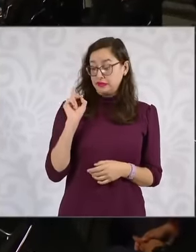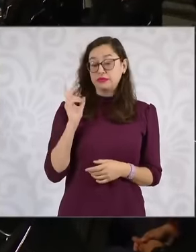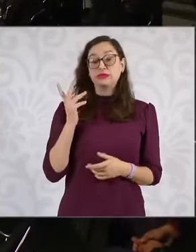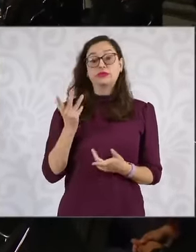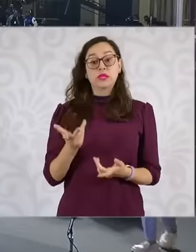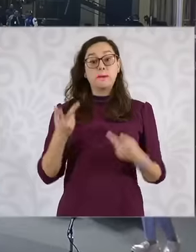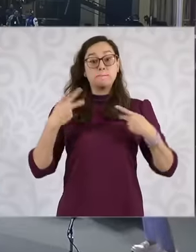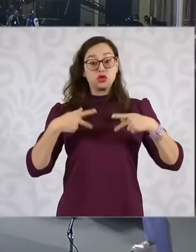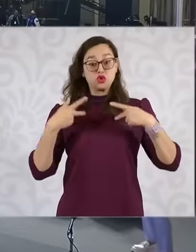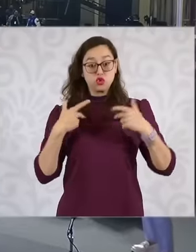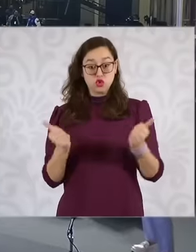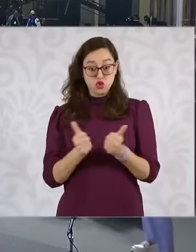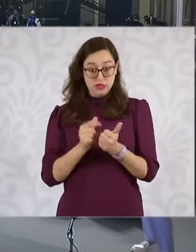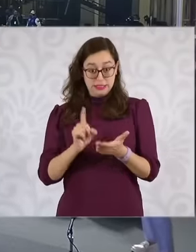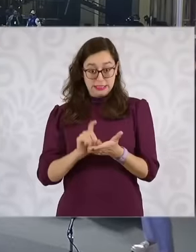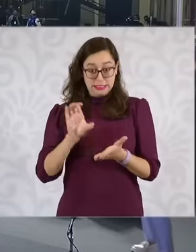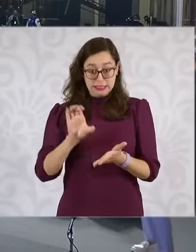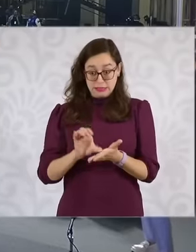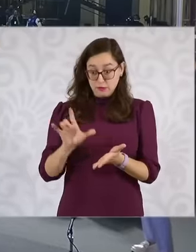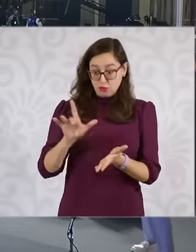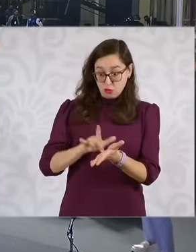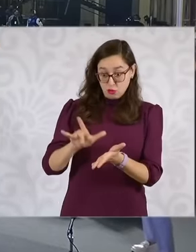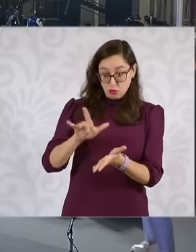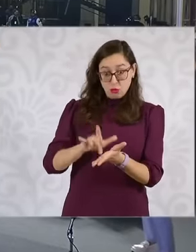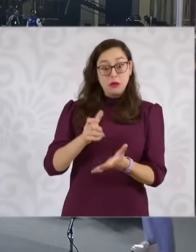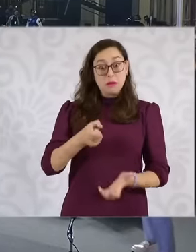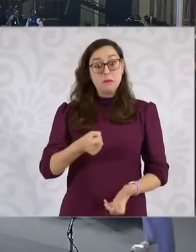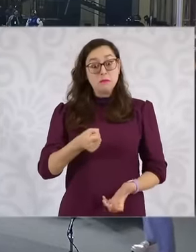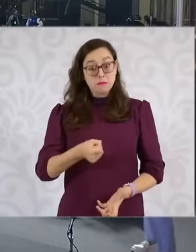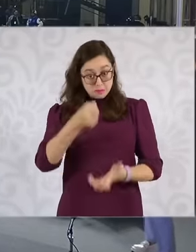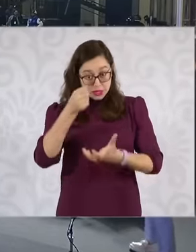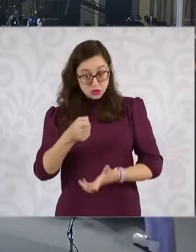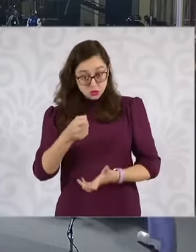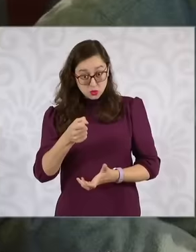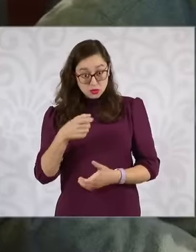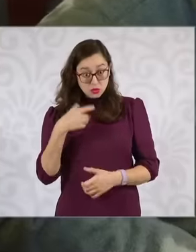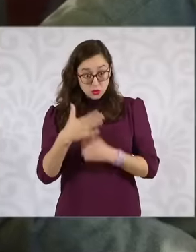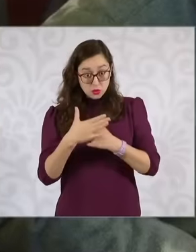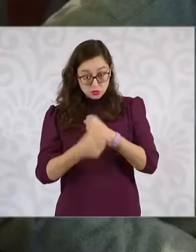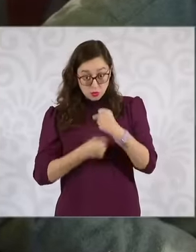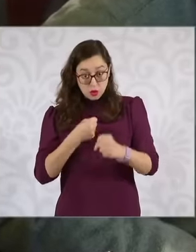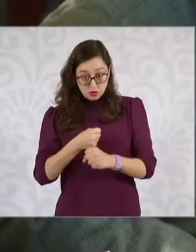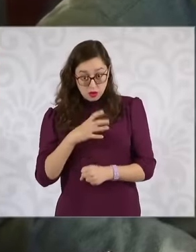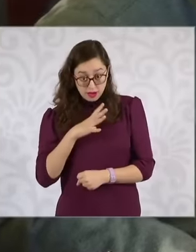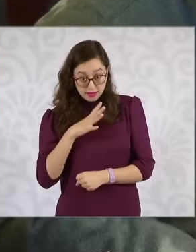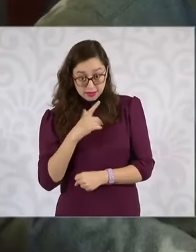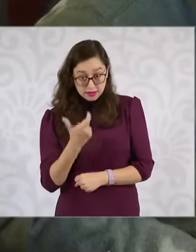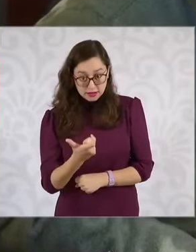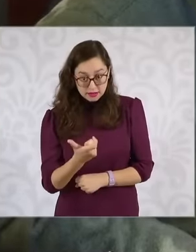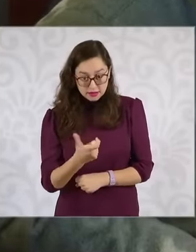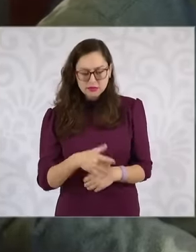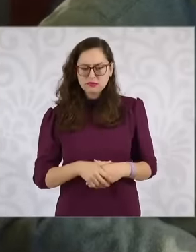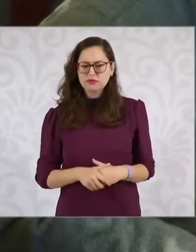people with disabilities already has a projected budget for next year, the scholarship, well, the